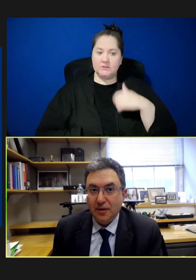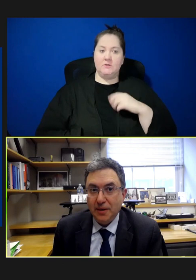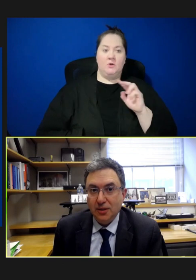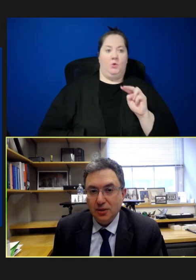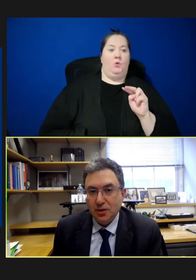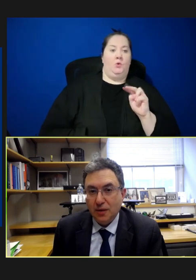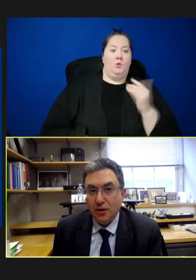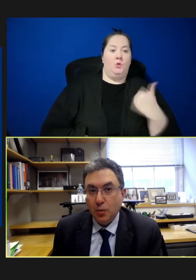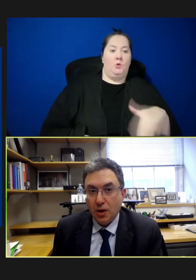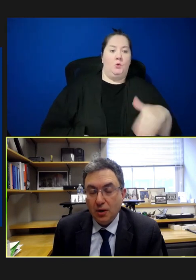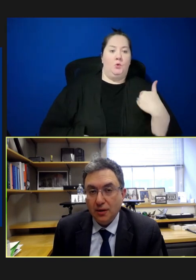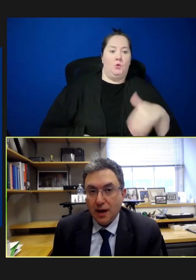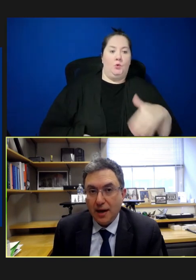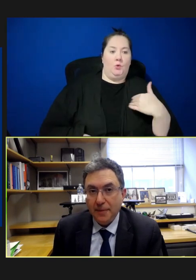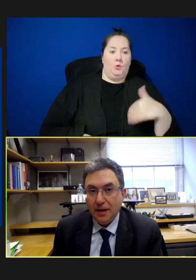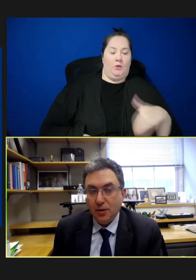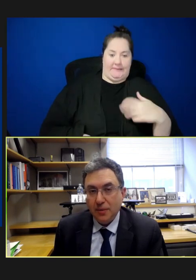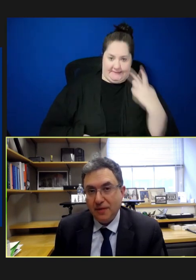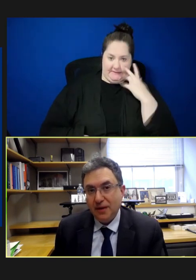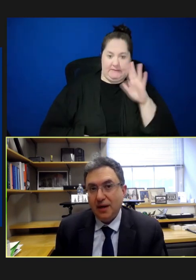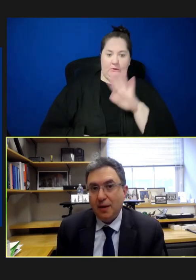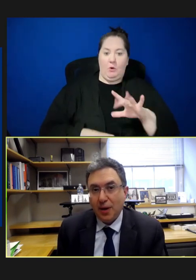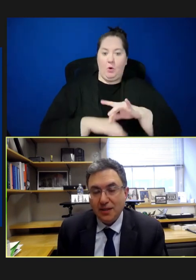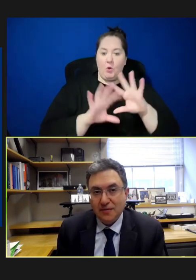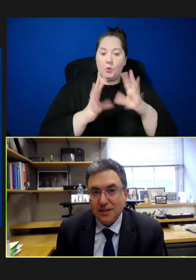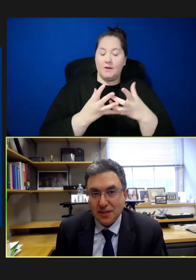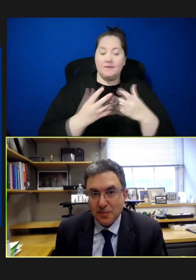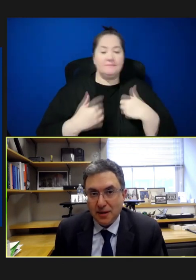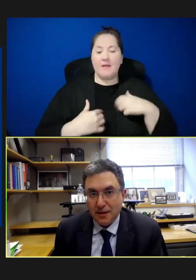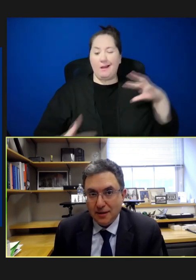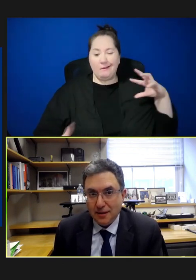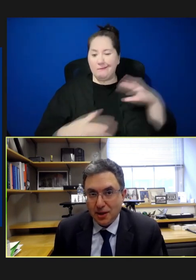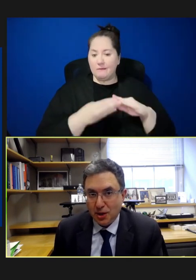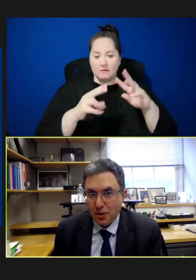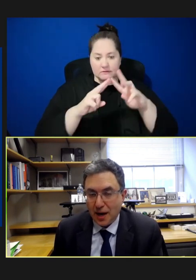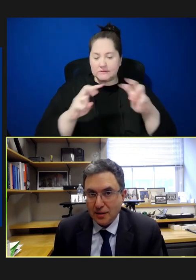measles around the world. I'm not going to be giving a comprehensive assessment in the U.S.,